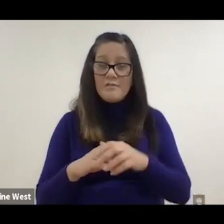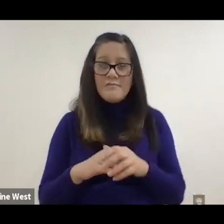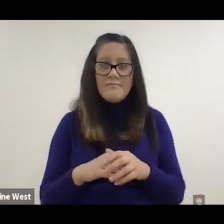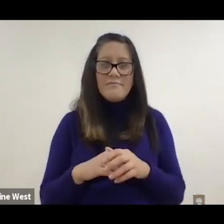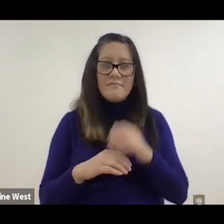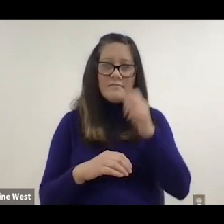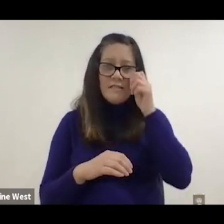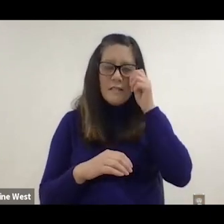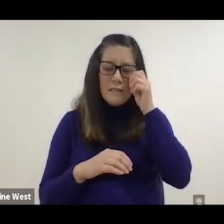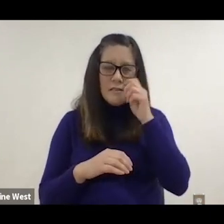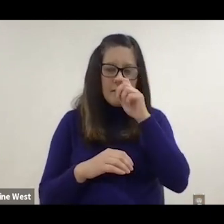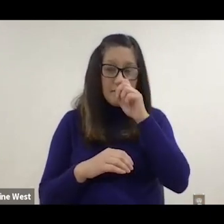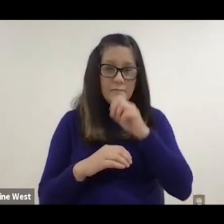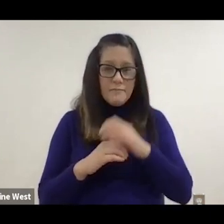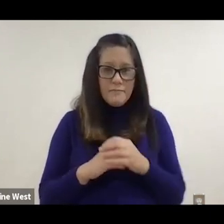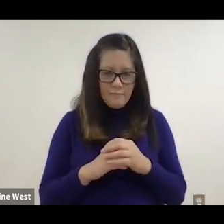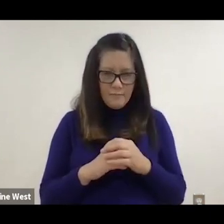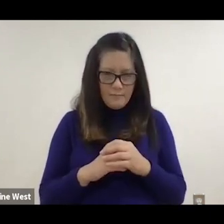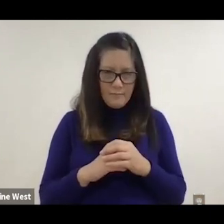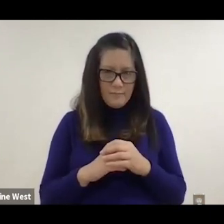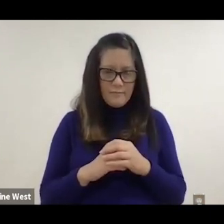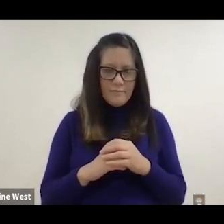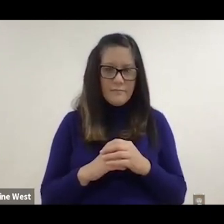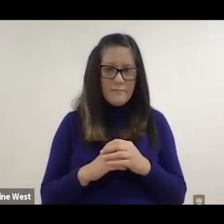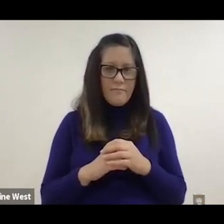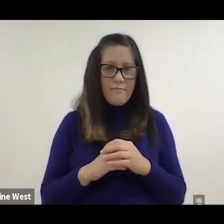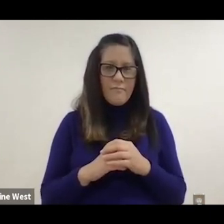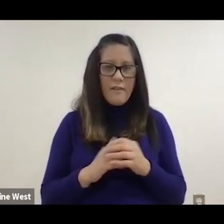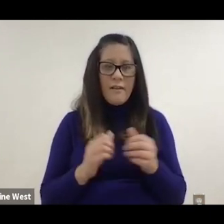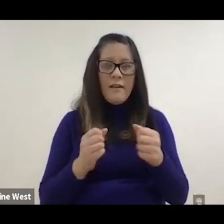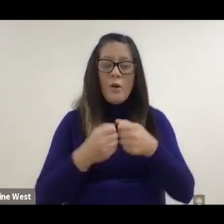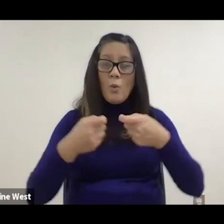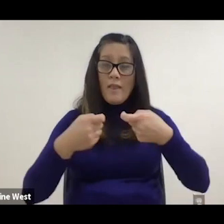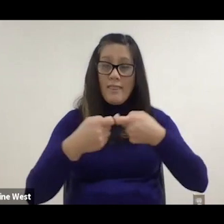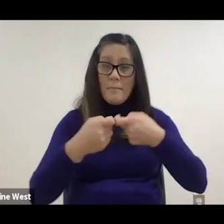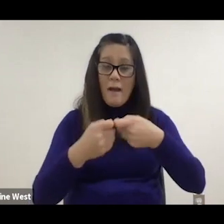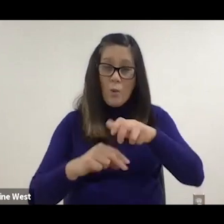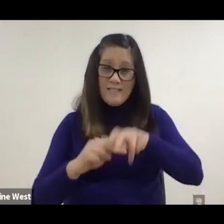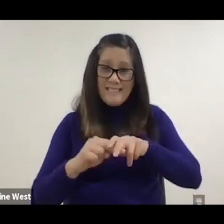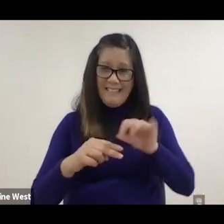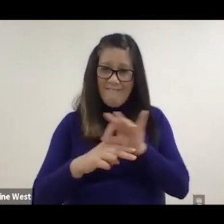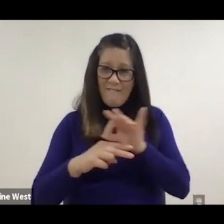put all the actuators you normally have in the power seat functions in the base.